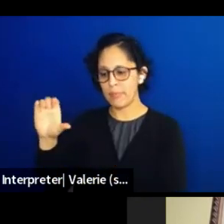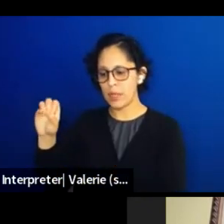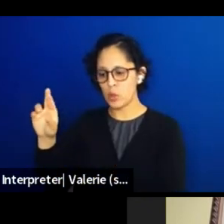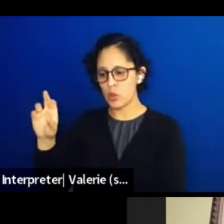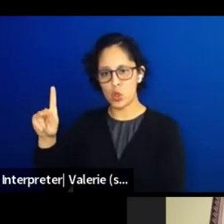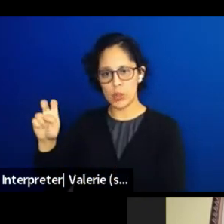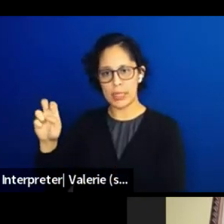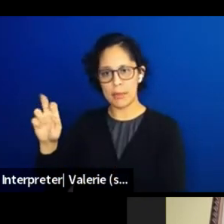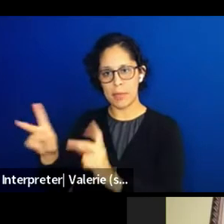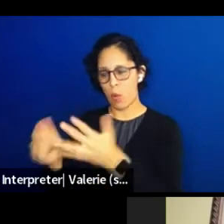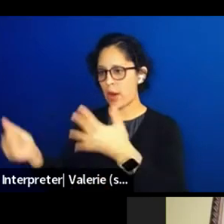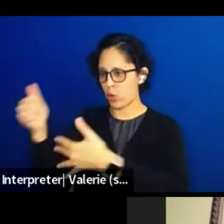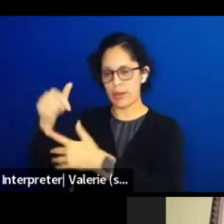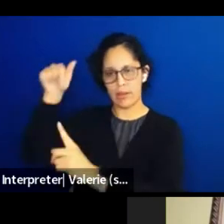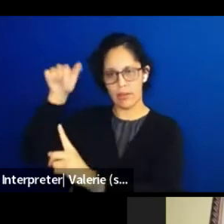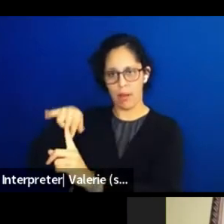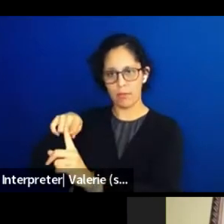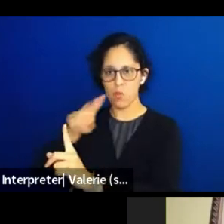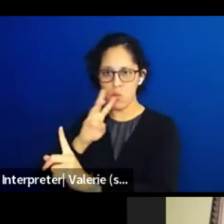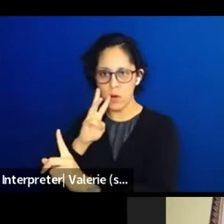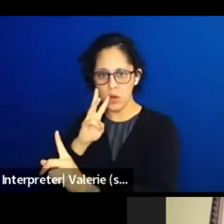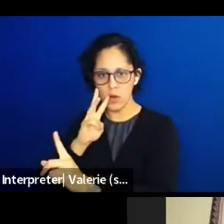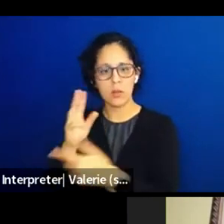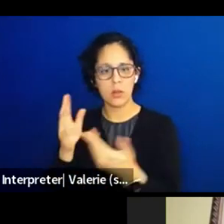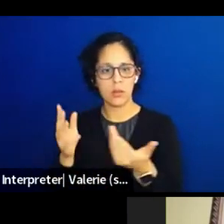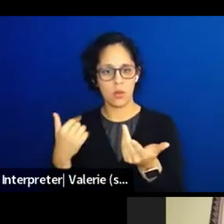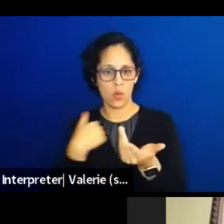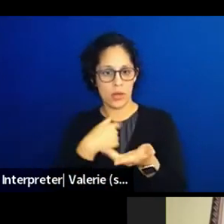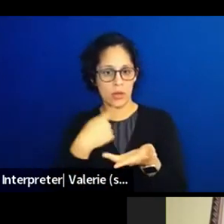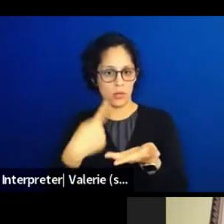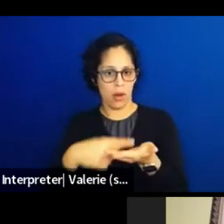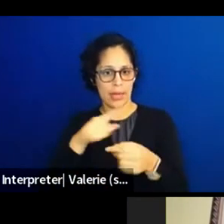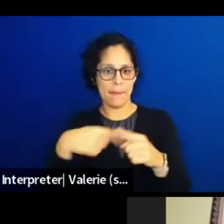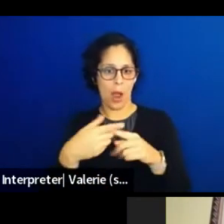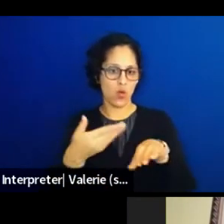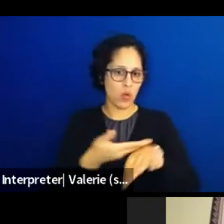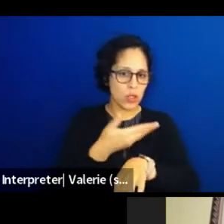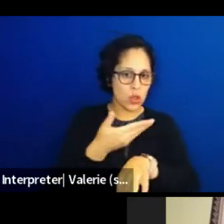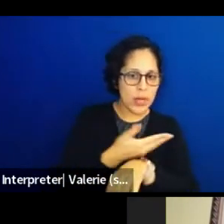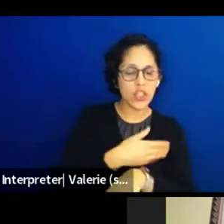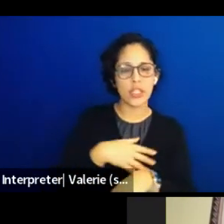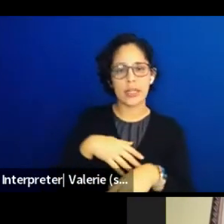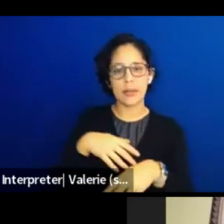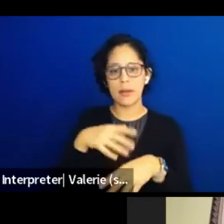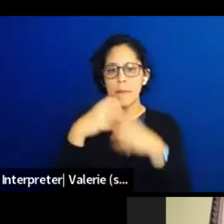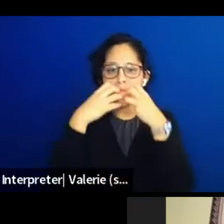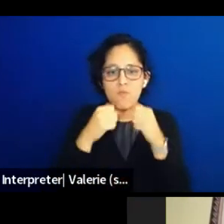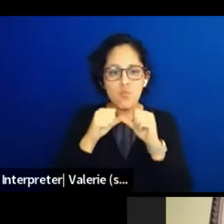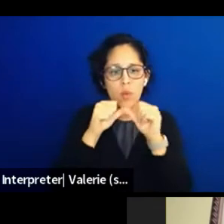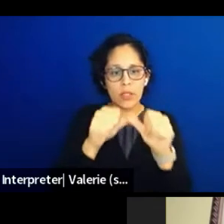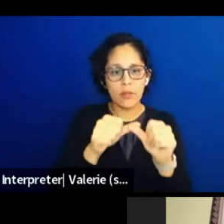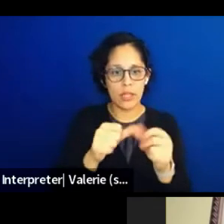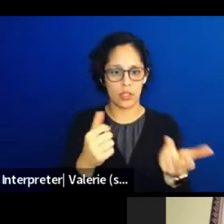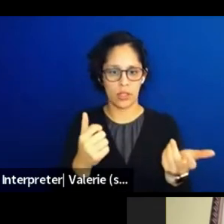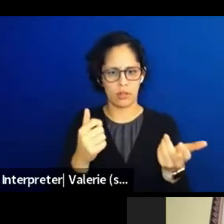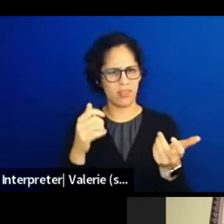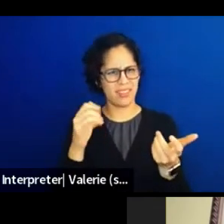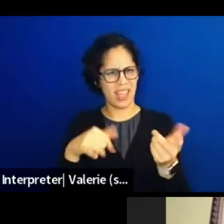and conservation, these can sound like big words, but a simple way to understand them is put it back, restore.